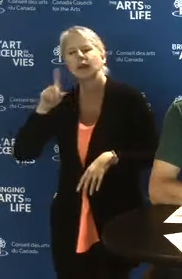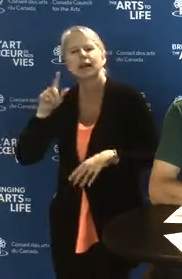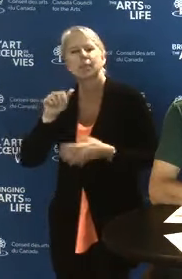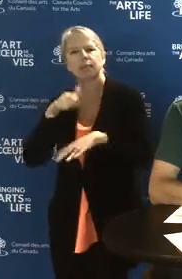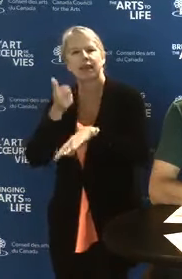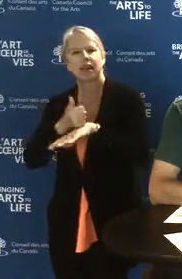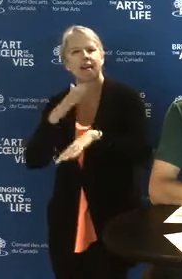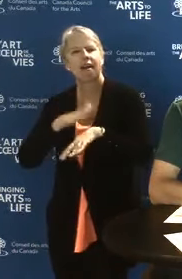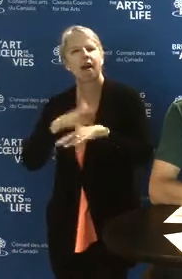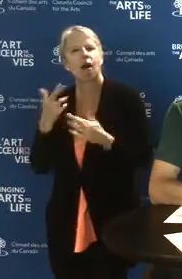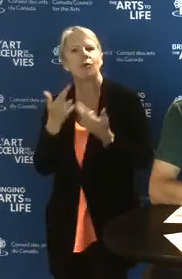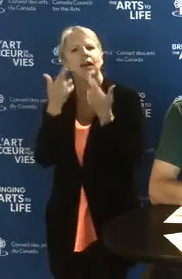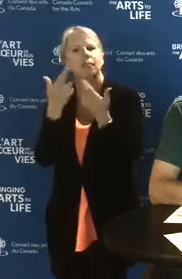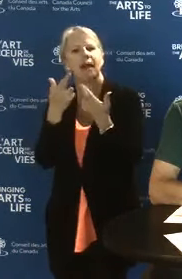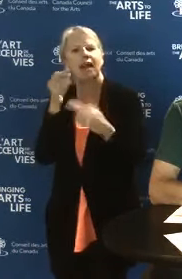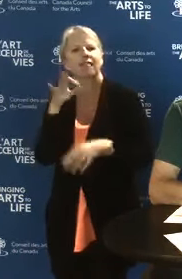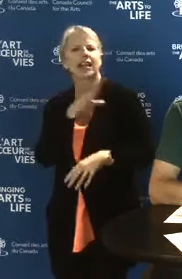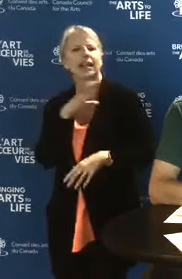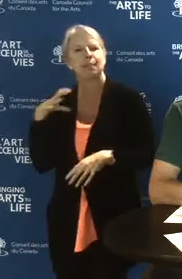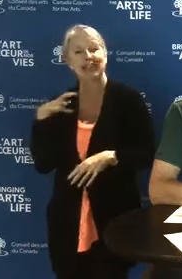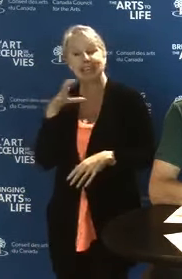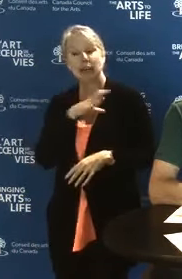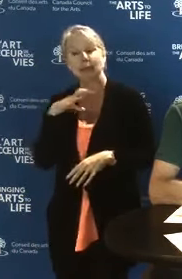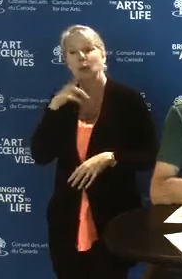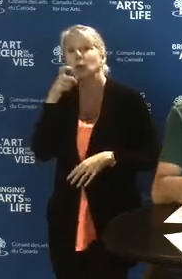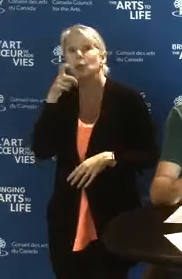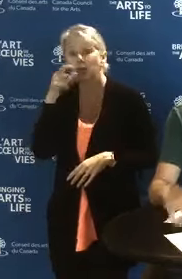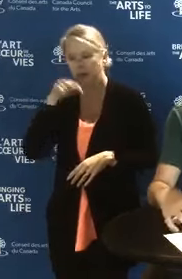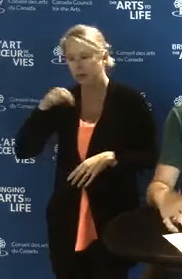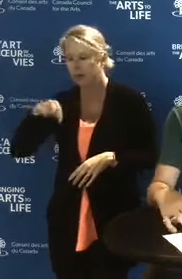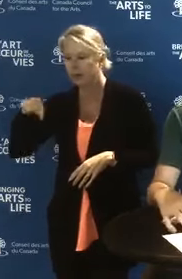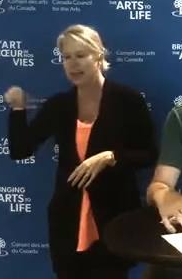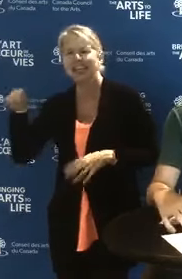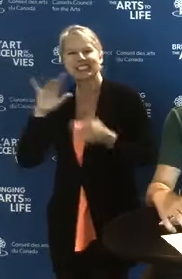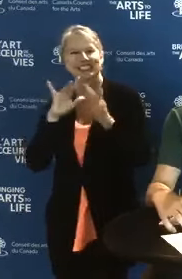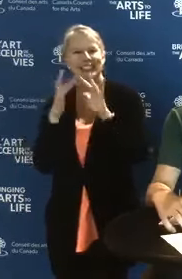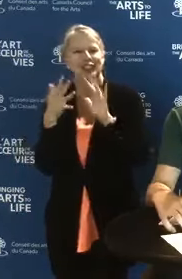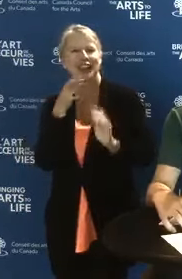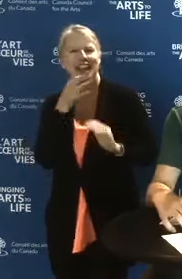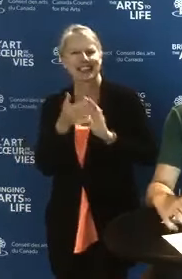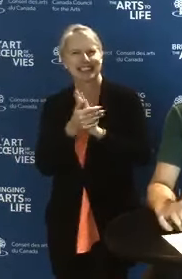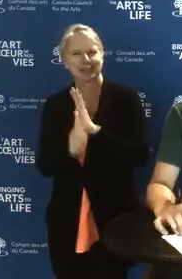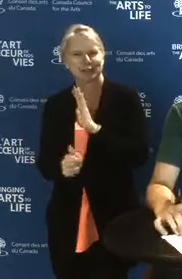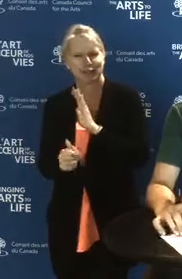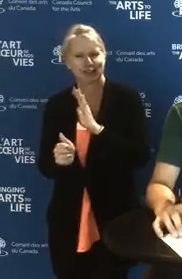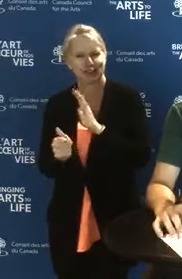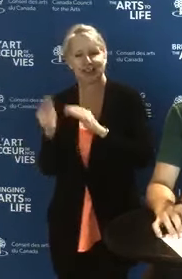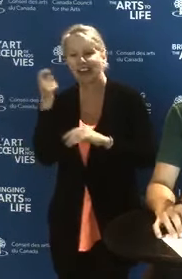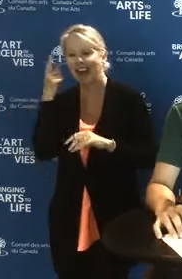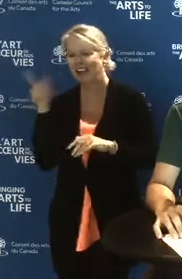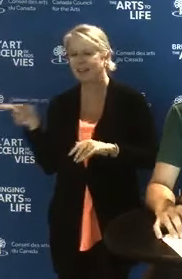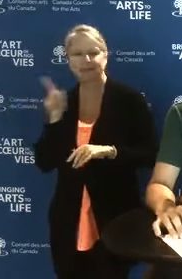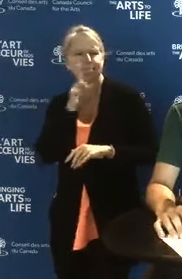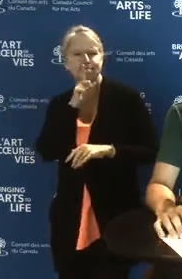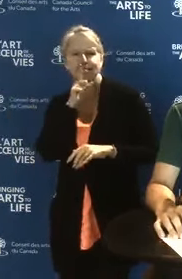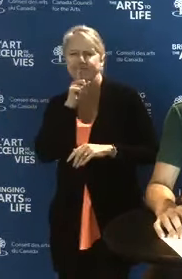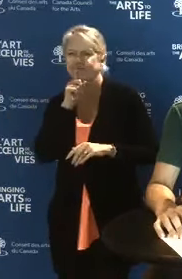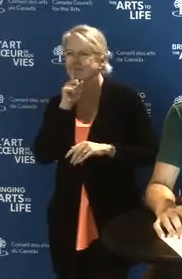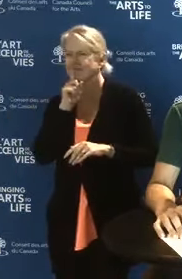of a committee of digital experts. The jury is not going to assess the artistic merit of applications.